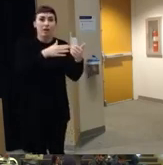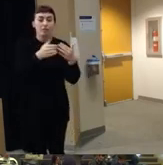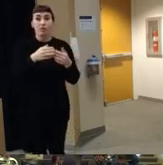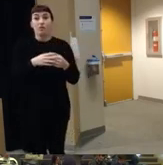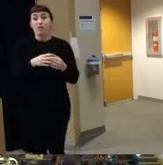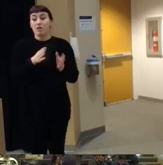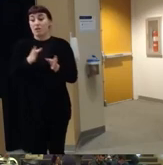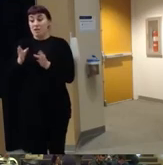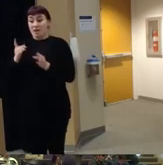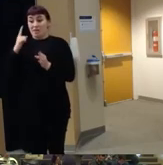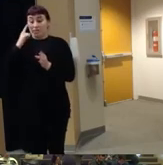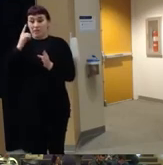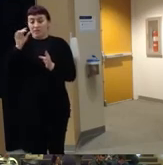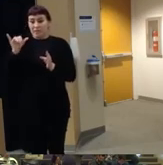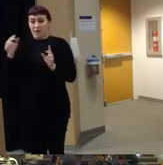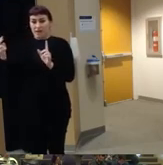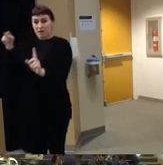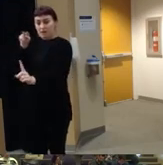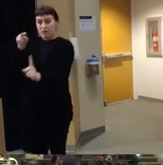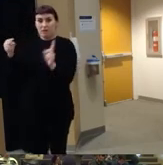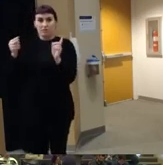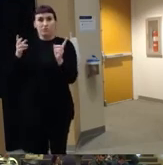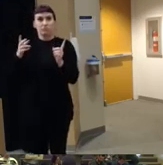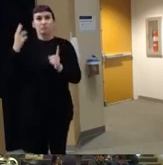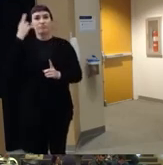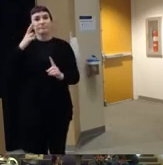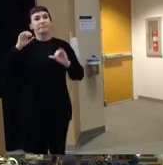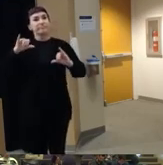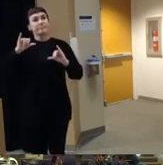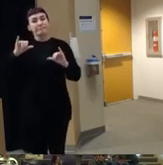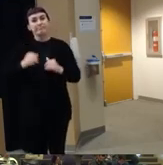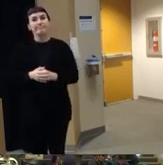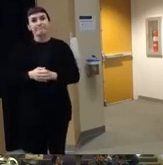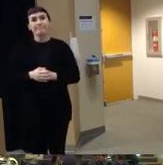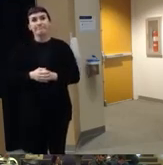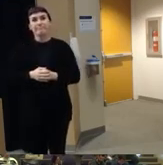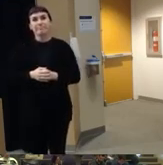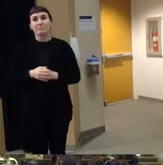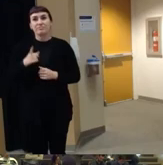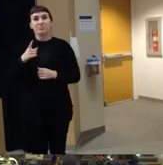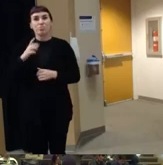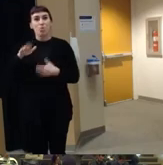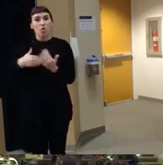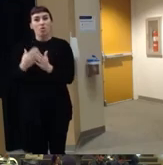and I think just kind of that um realization that you know we're all carrying this around every day